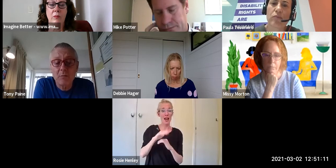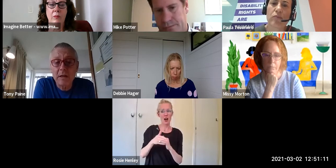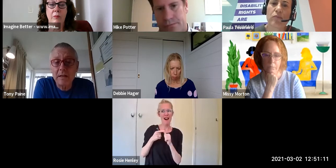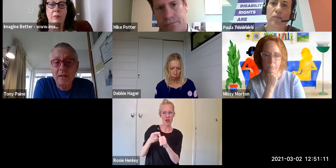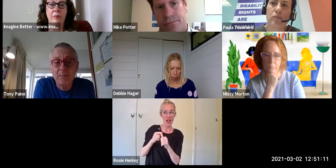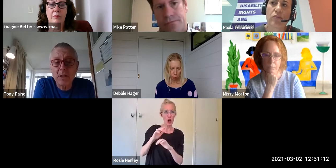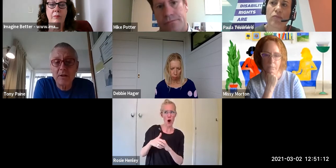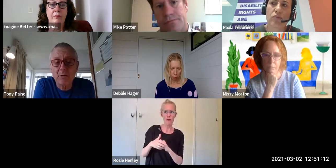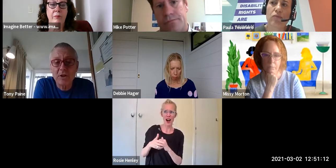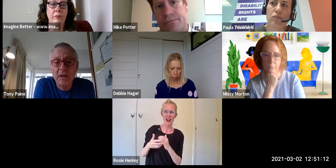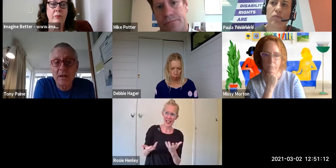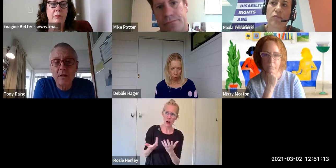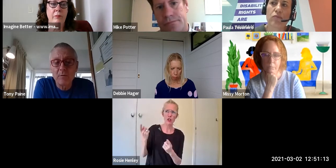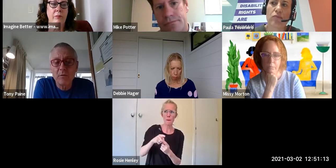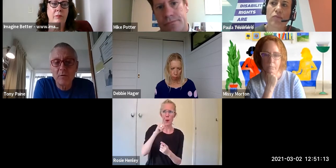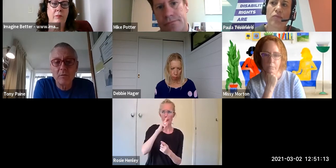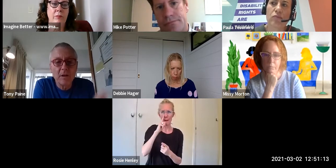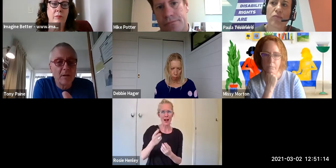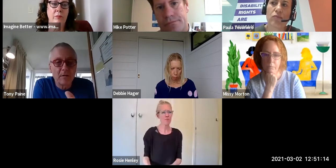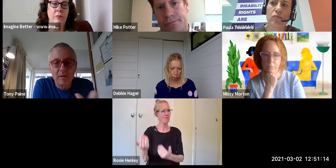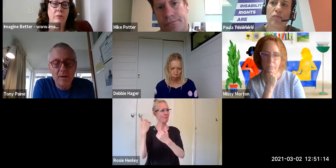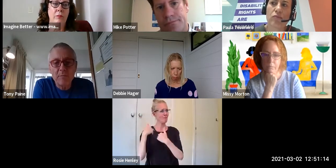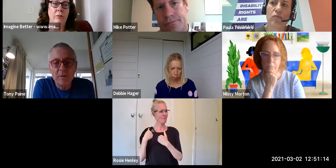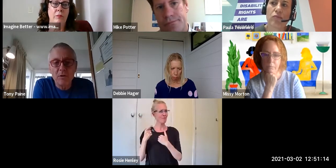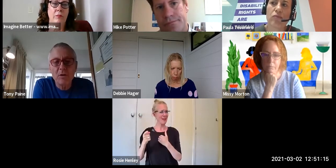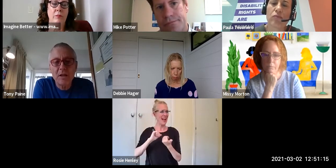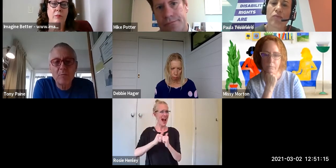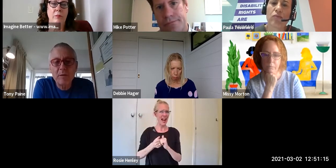I think we're laying down some challenges which are, you know, the same non-disabled